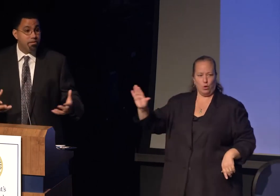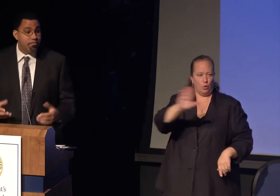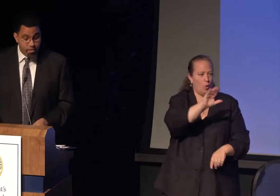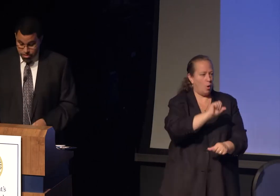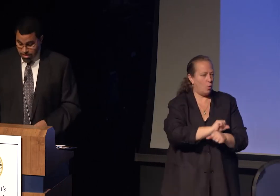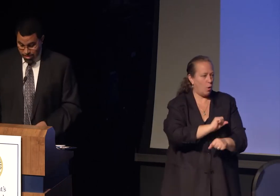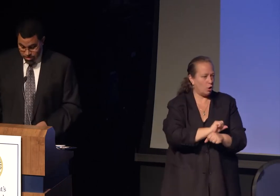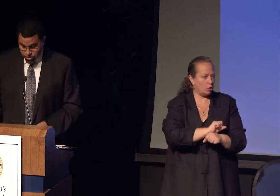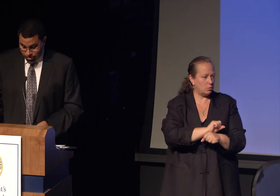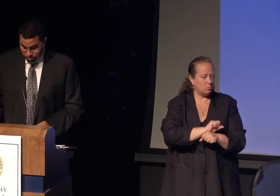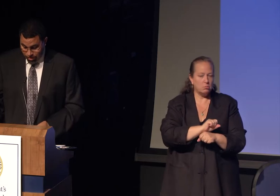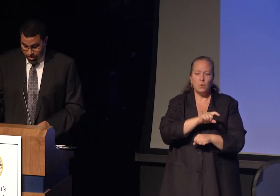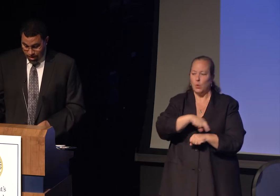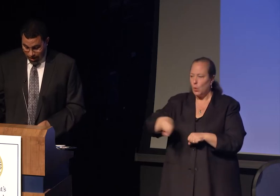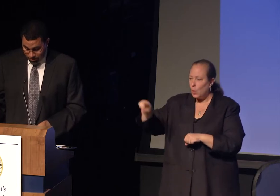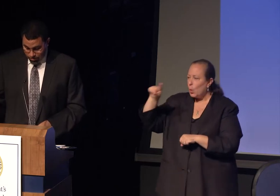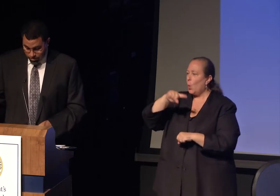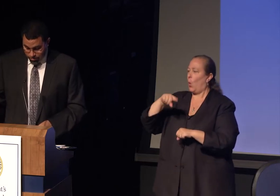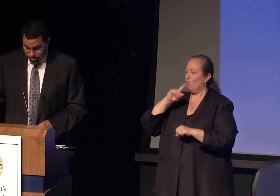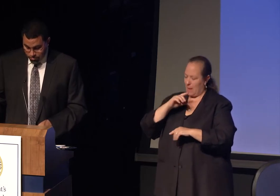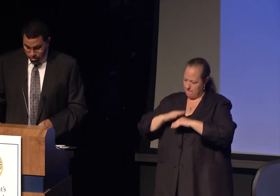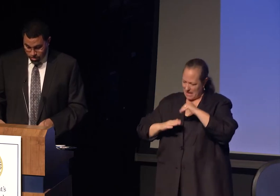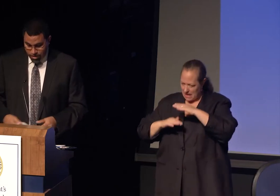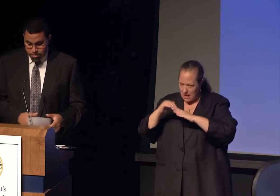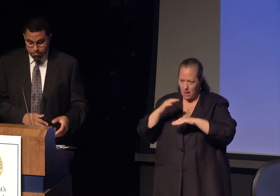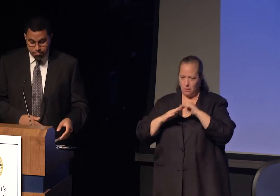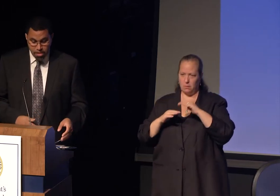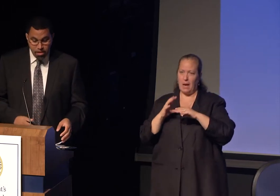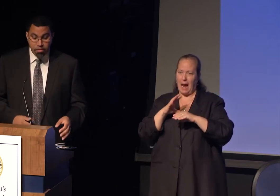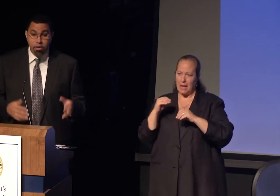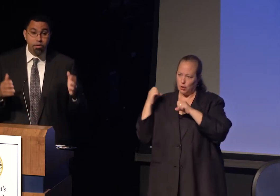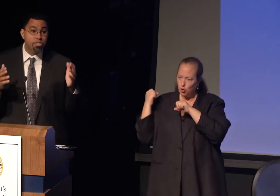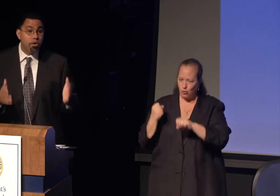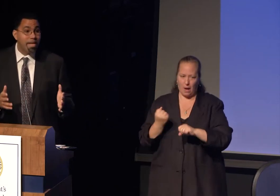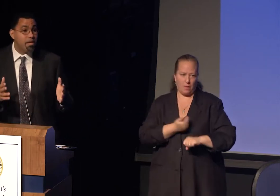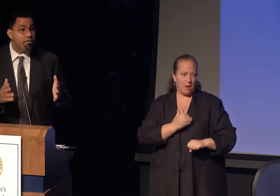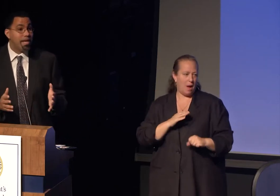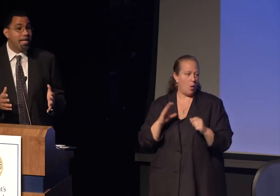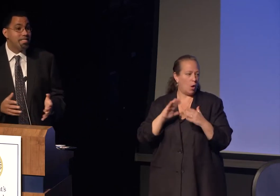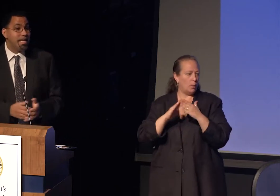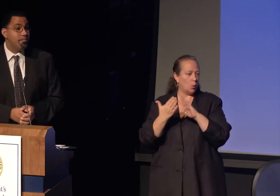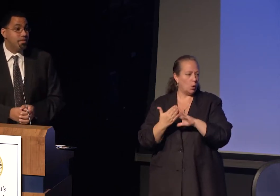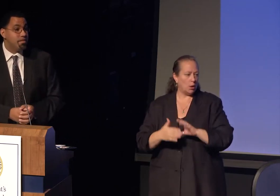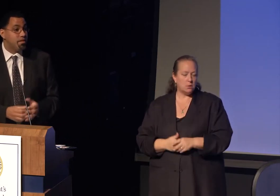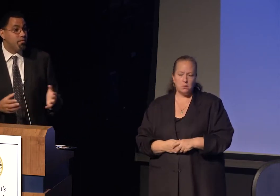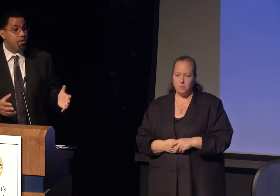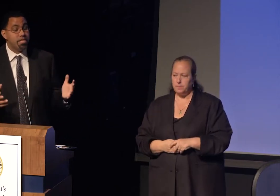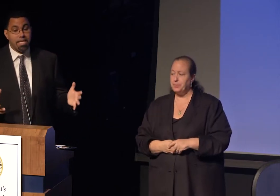on our diversity and to strengthen our communities. There are so many great examples of work